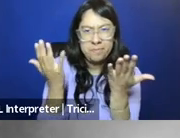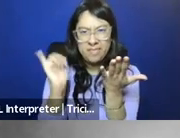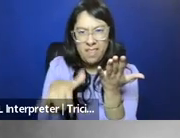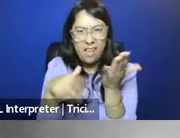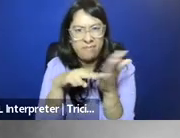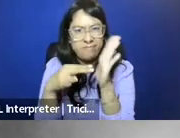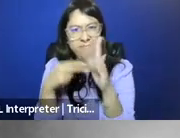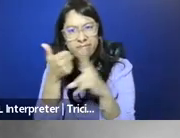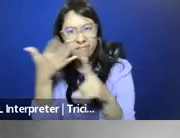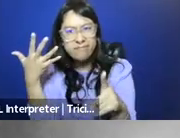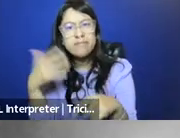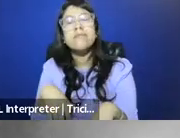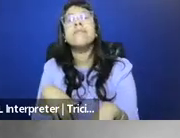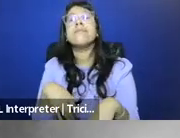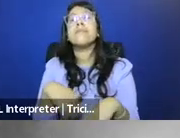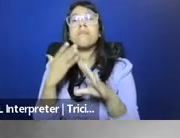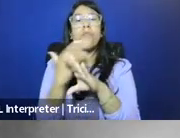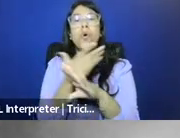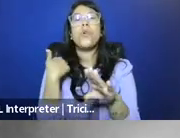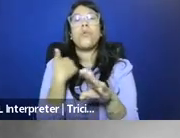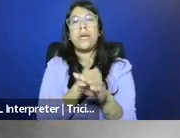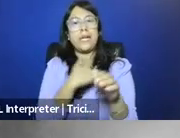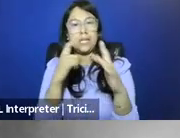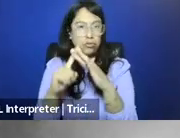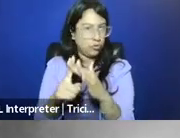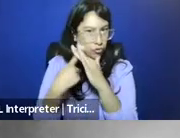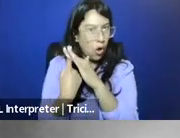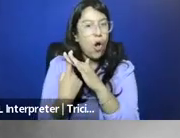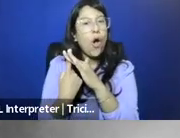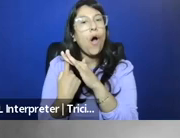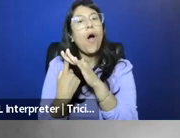But before we do any of that,